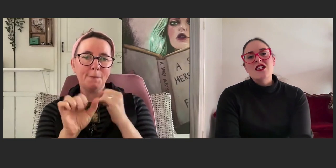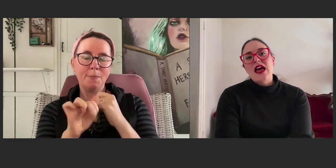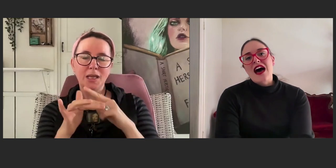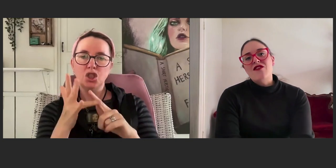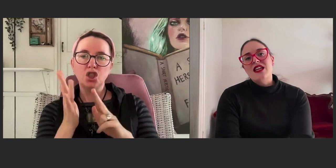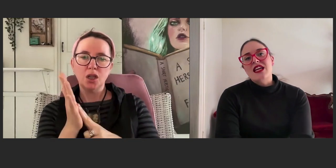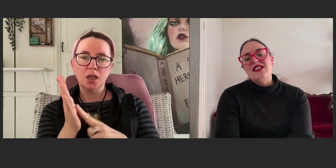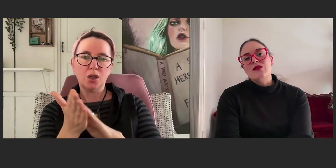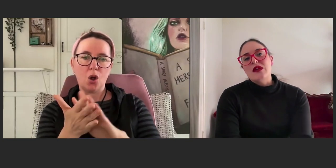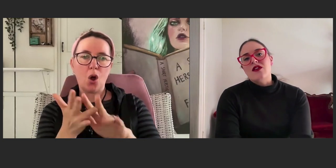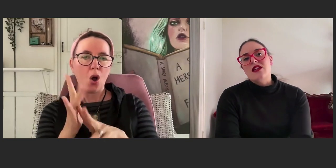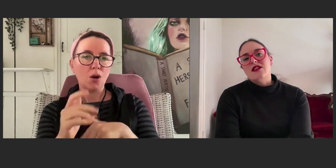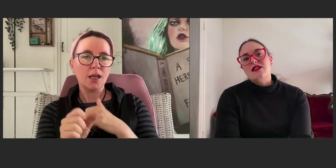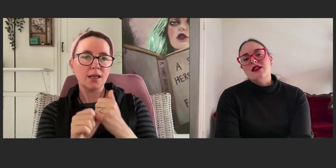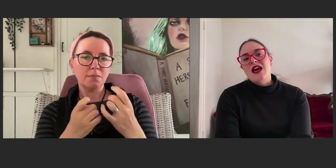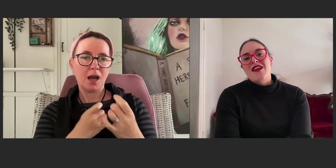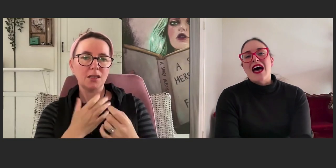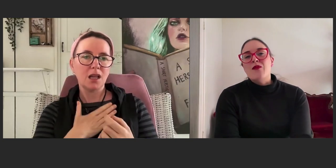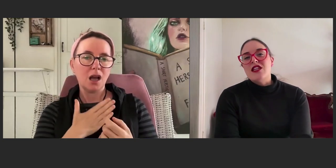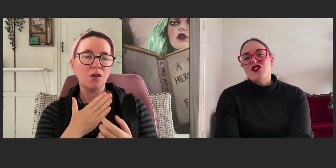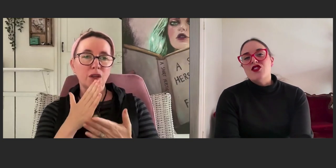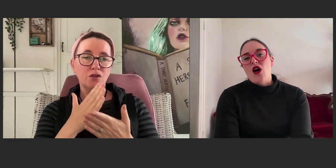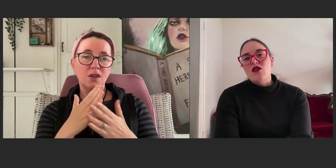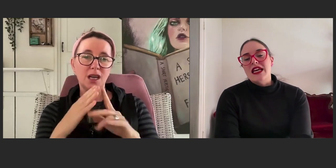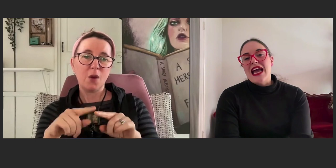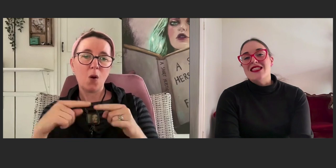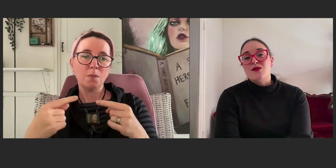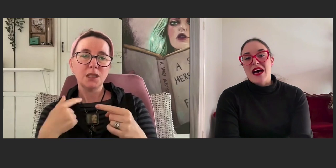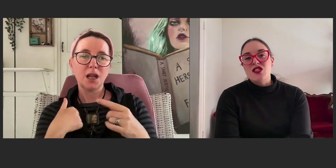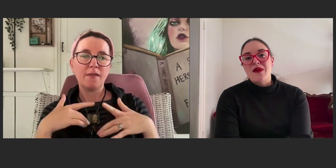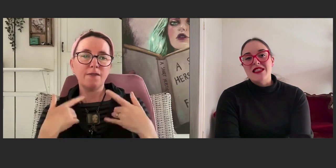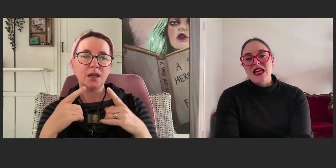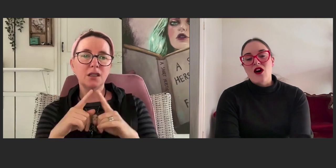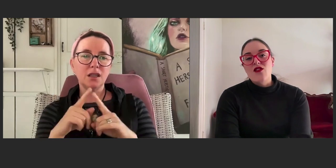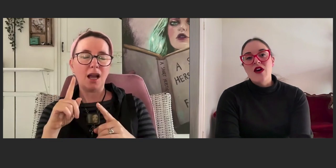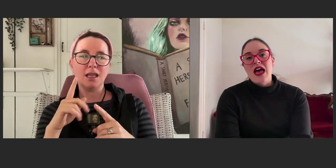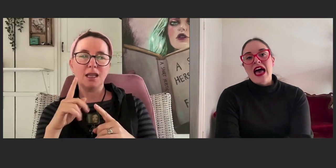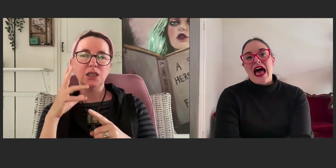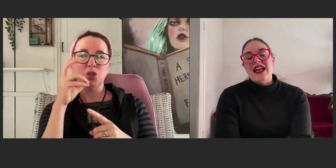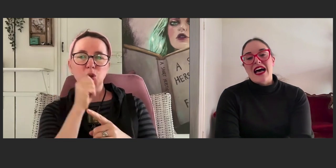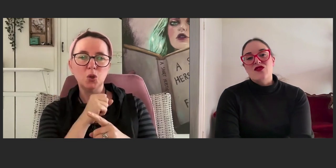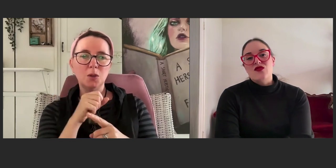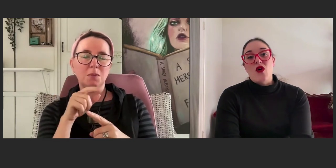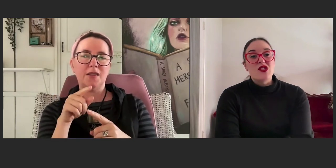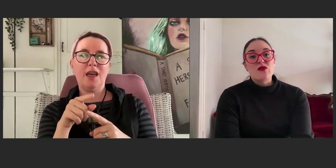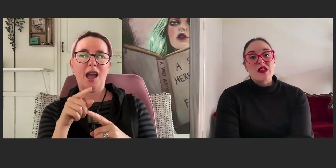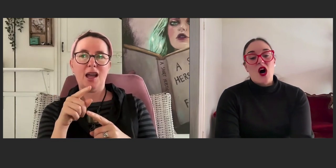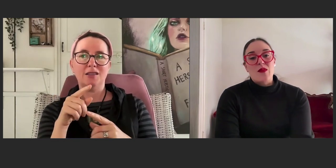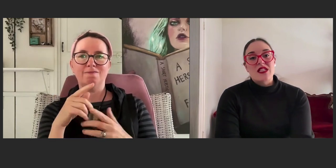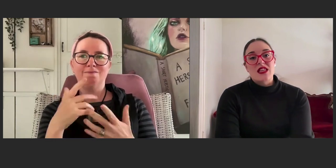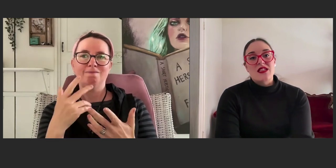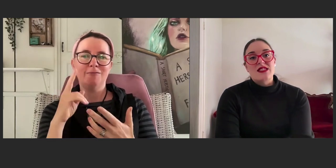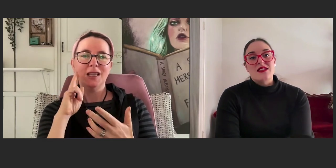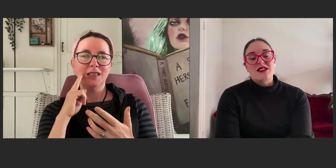So, I haven't experienced that pigeonholing as much myself. And it has almost been the opposite in the sense